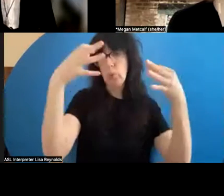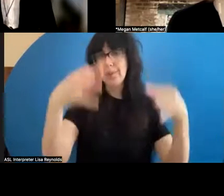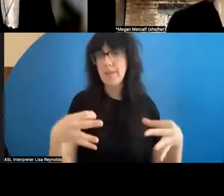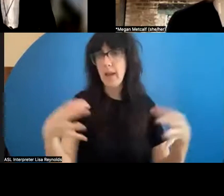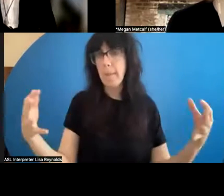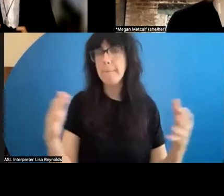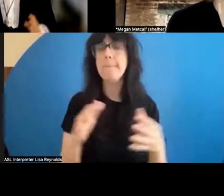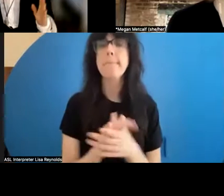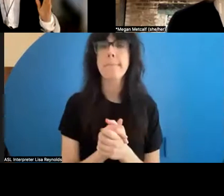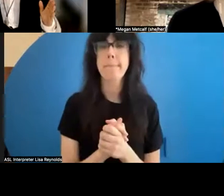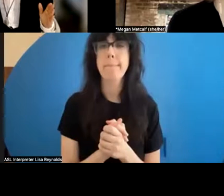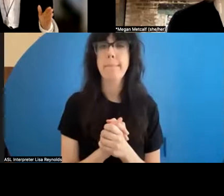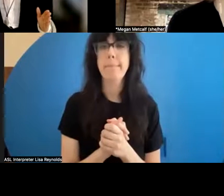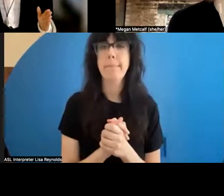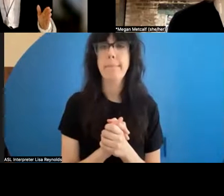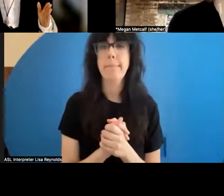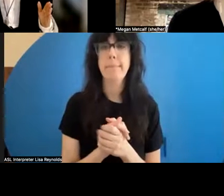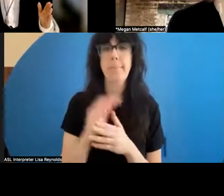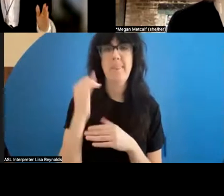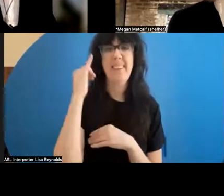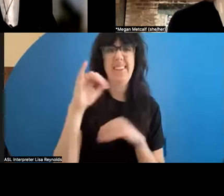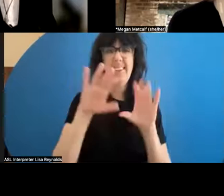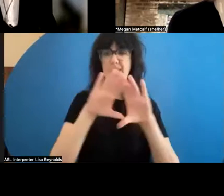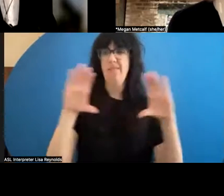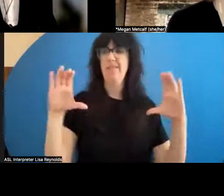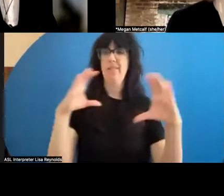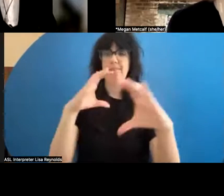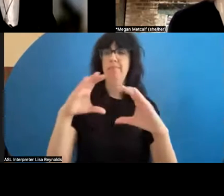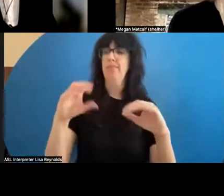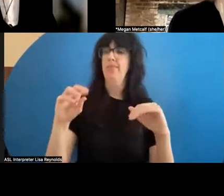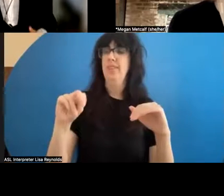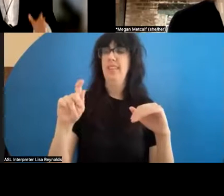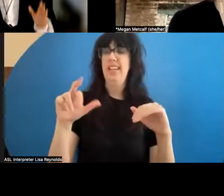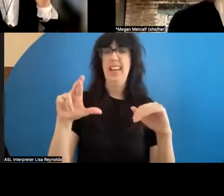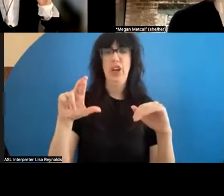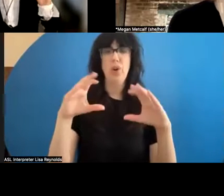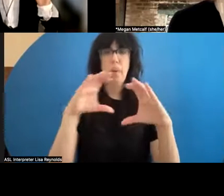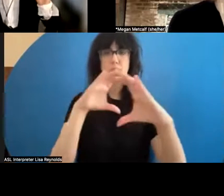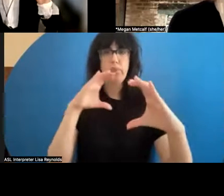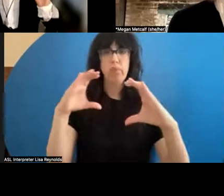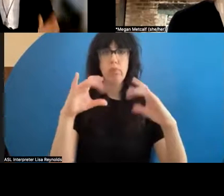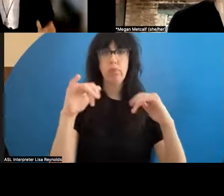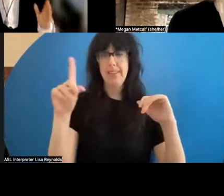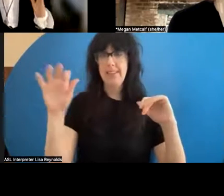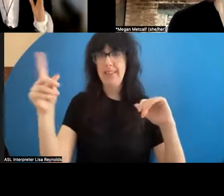the container idea that David brought up is like you just have to contain it, and